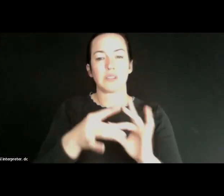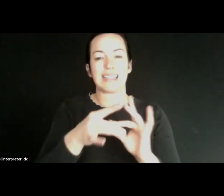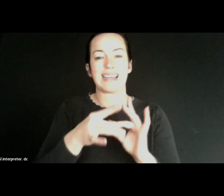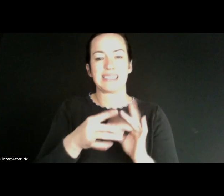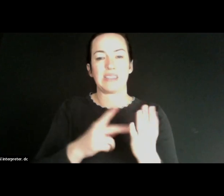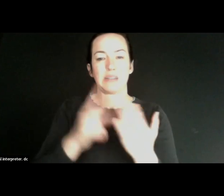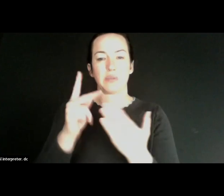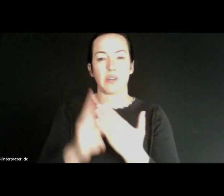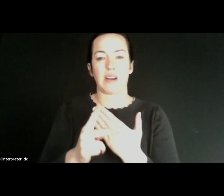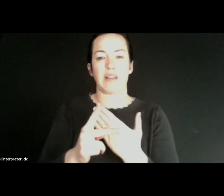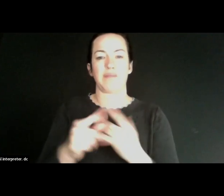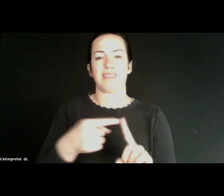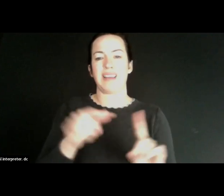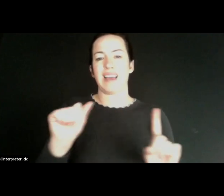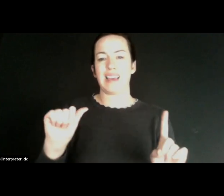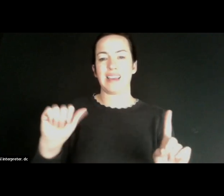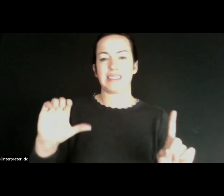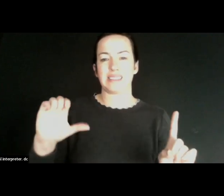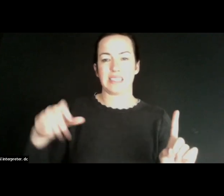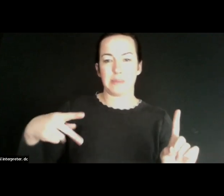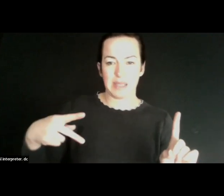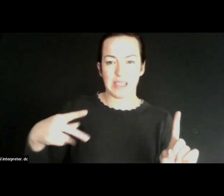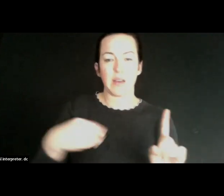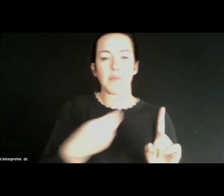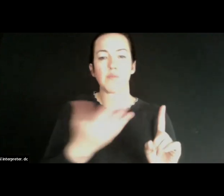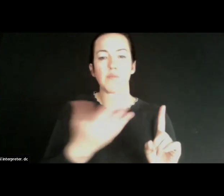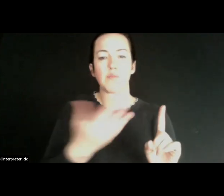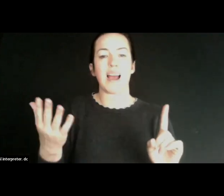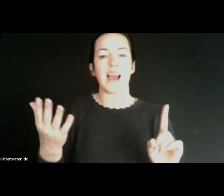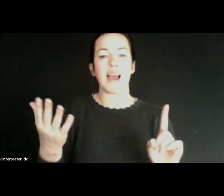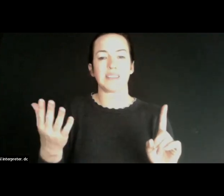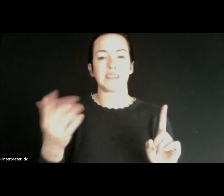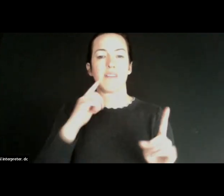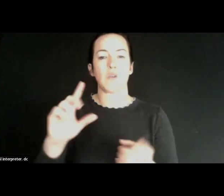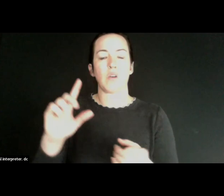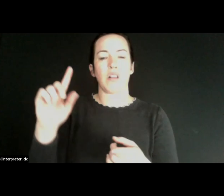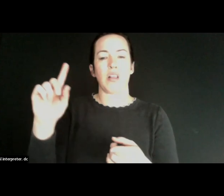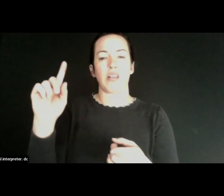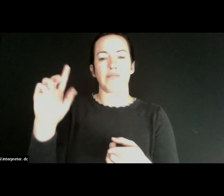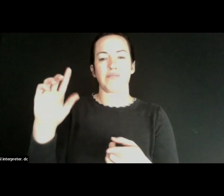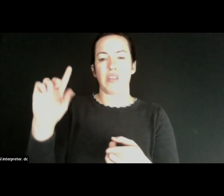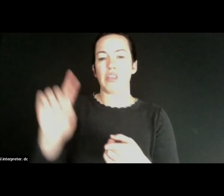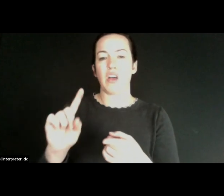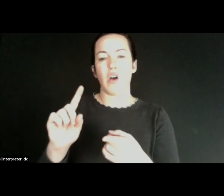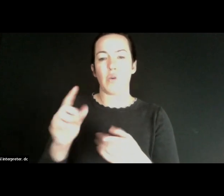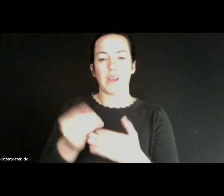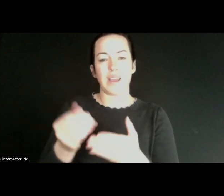This is ACP. This provides a subsidy to low-income communities. Right. We are working,